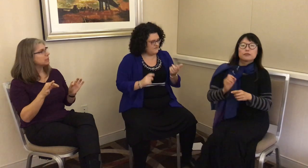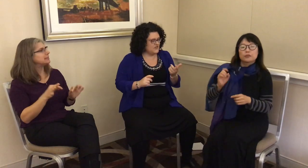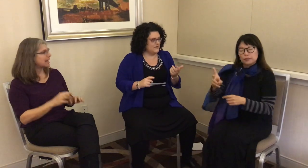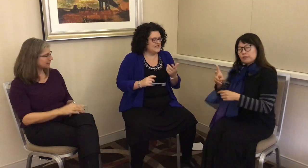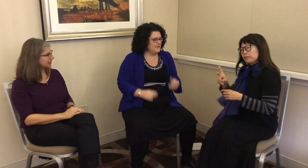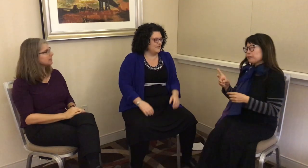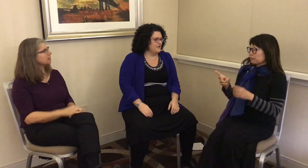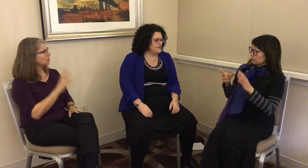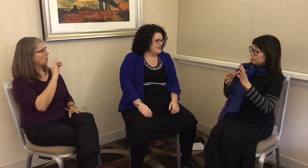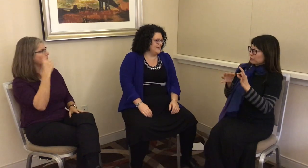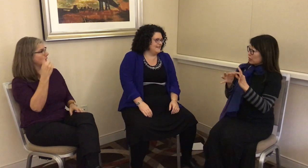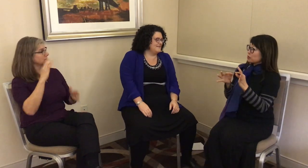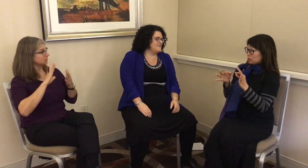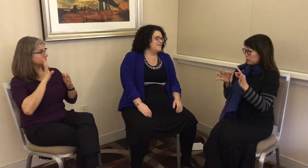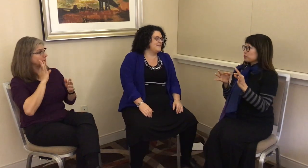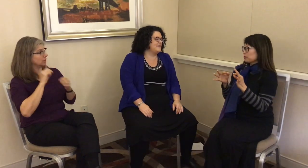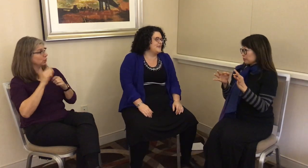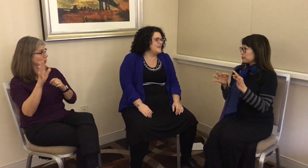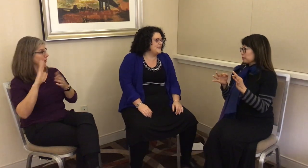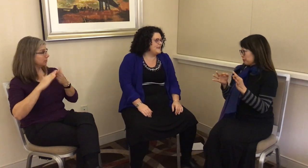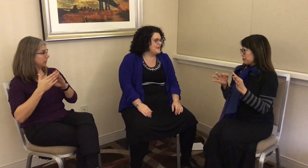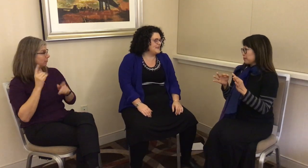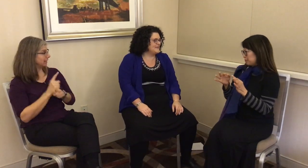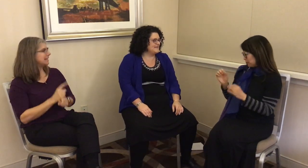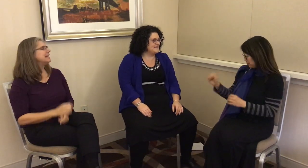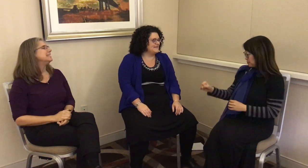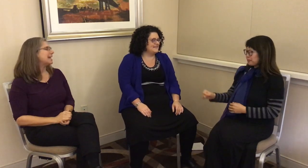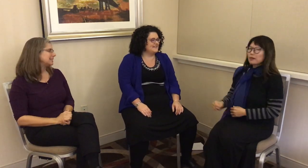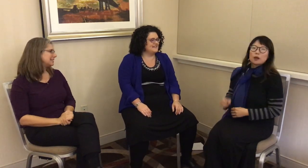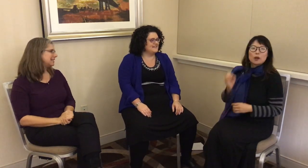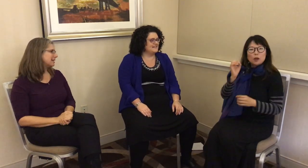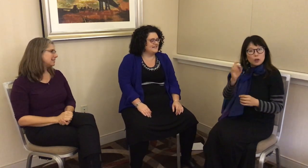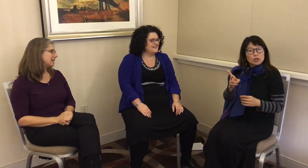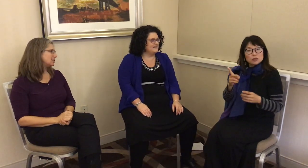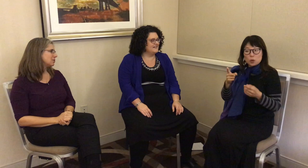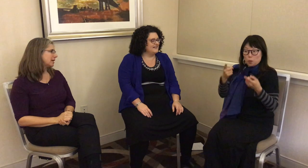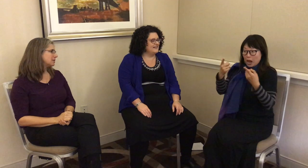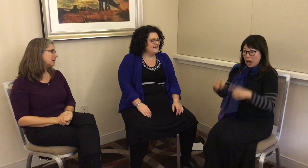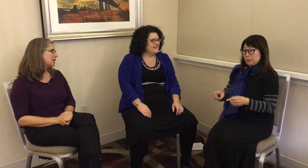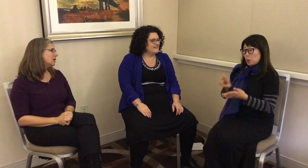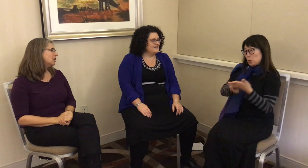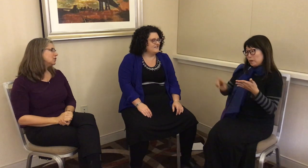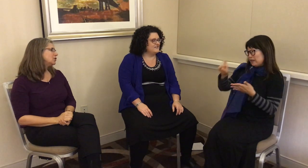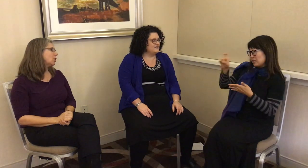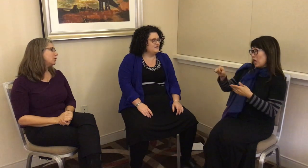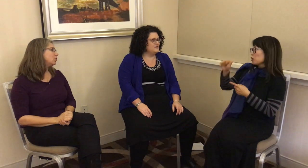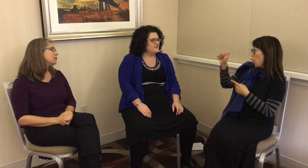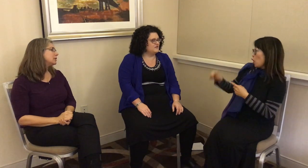the one that’s spoken in her community. L: Yes, that’s is correct. The University